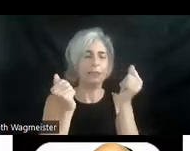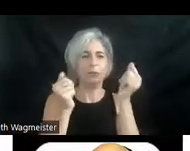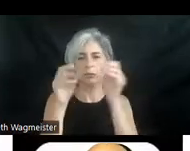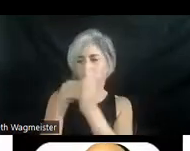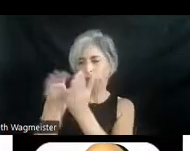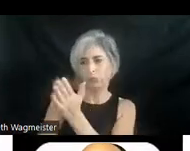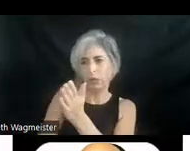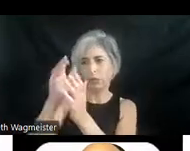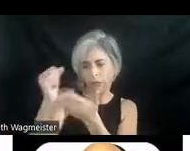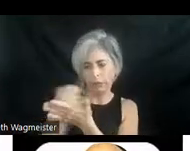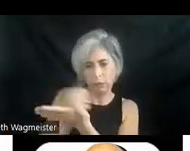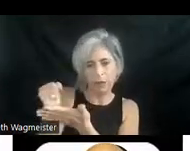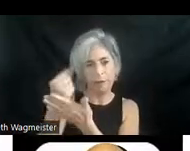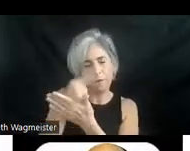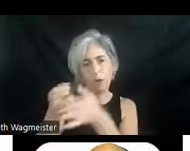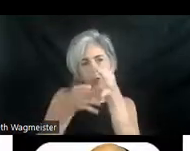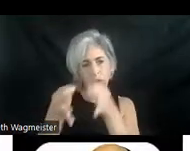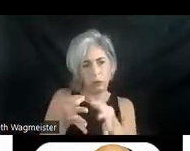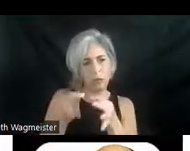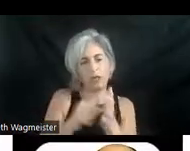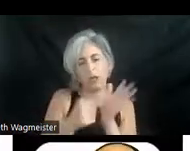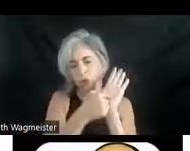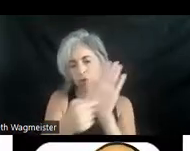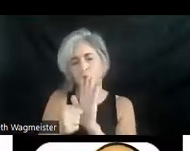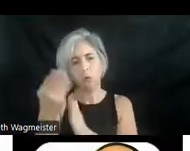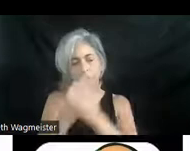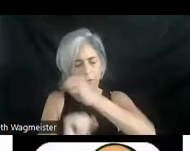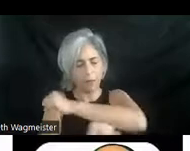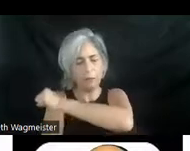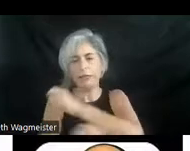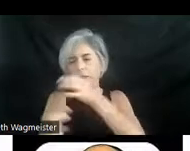script for the description to point out some fundamentals of description before moving